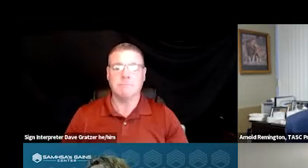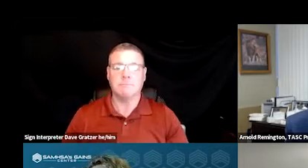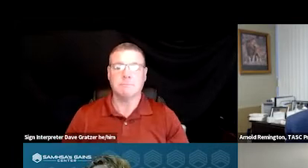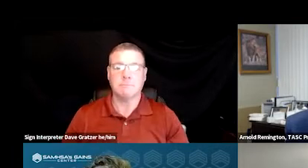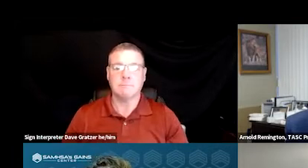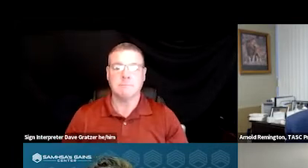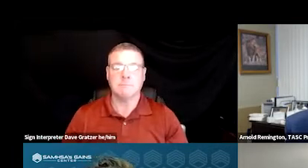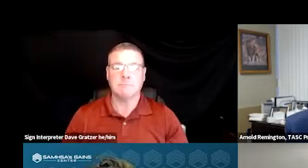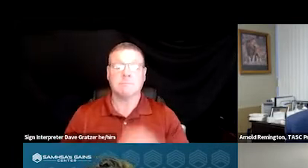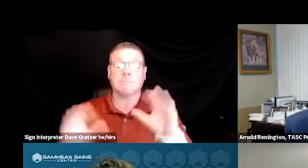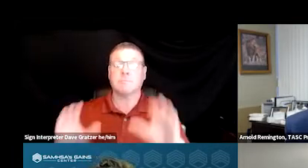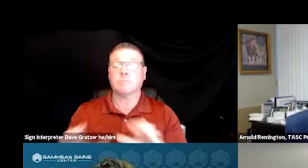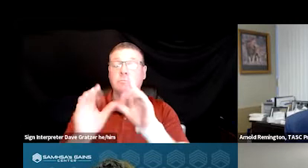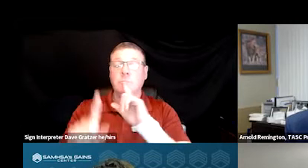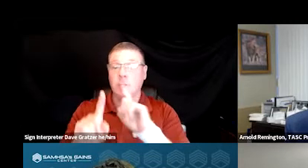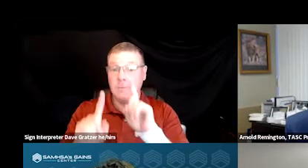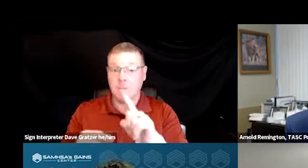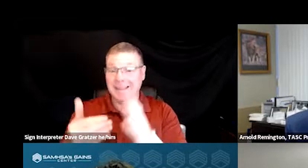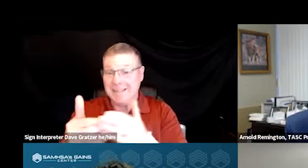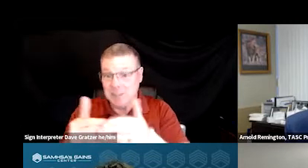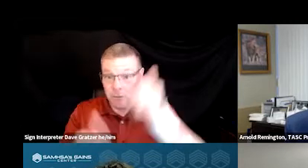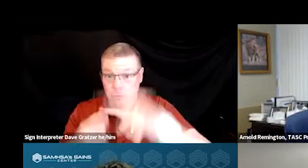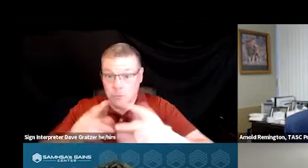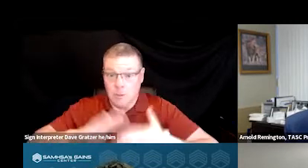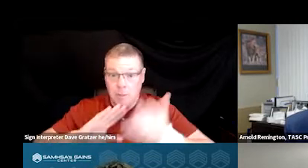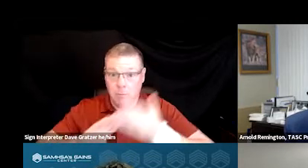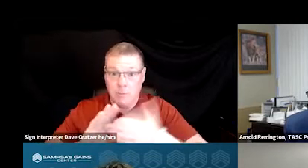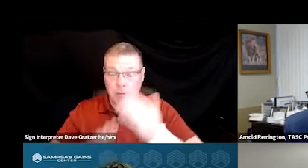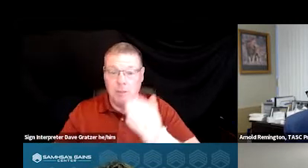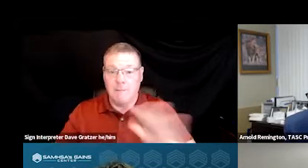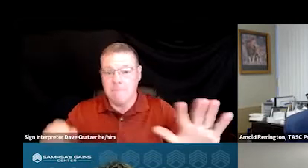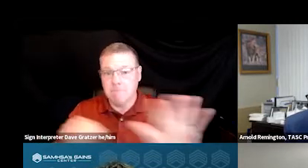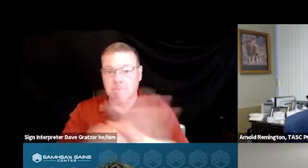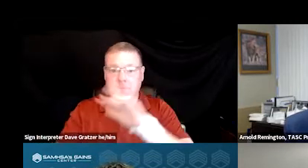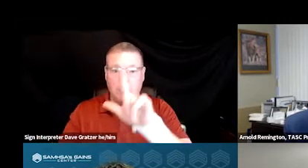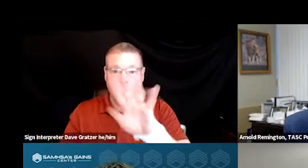A crisis response model is easier to operate on a 24/7 schedule.